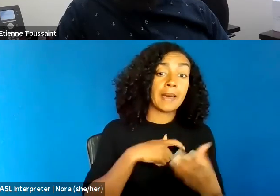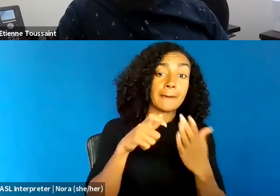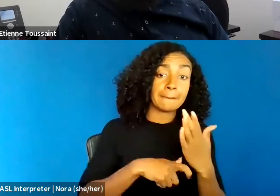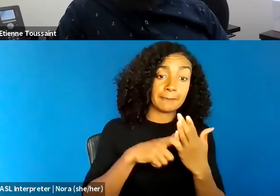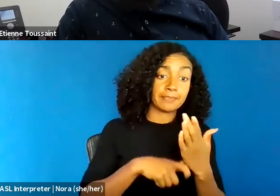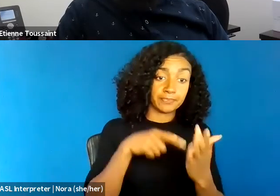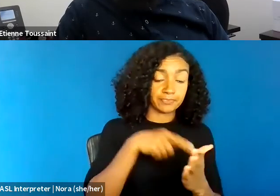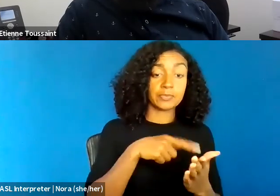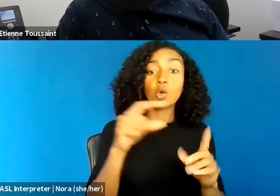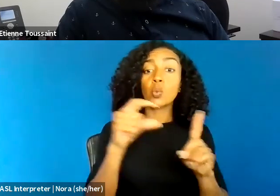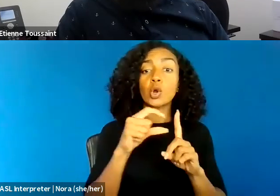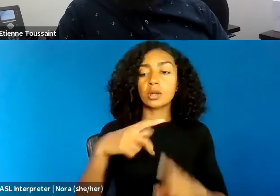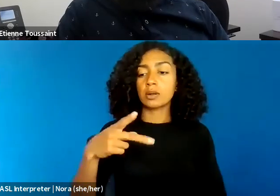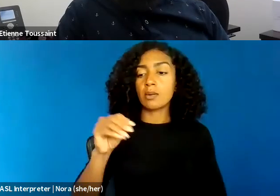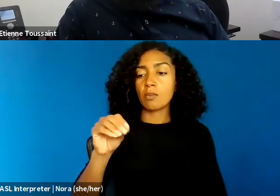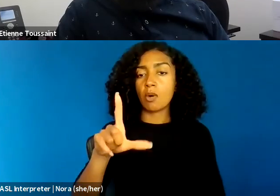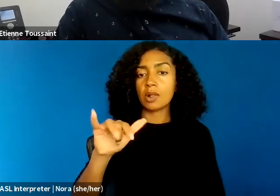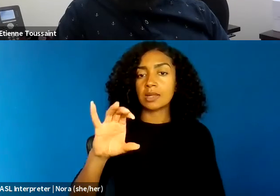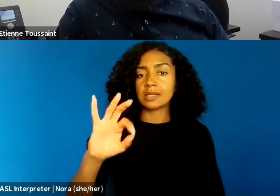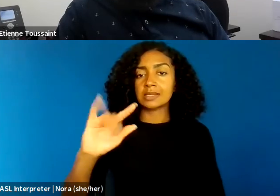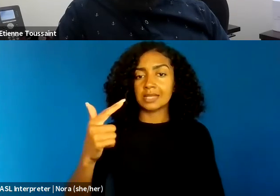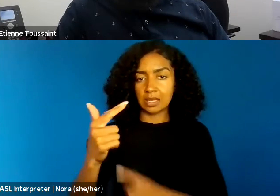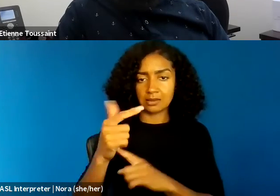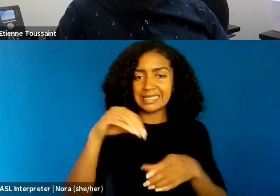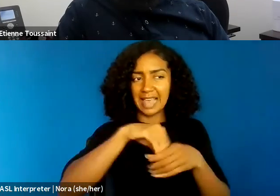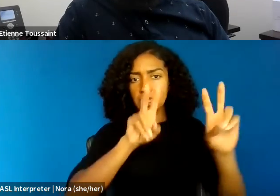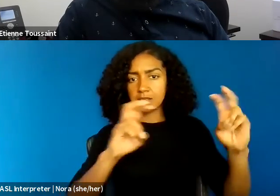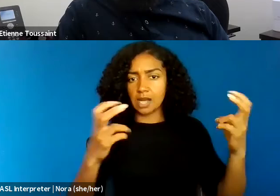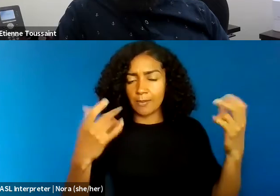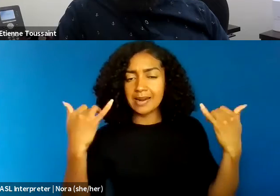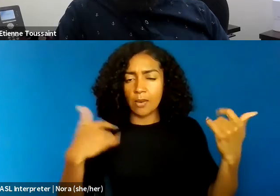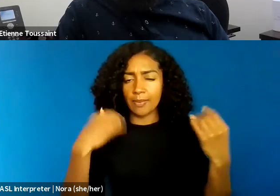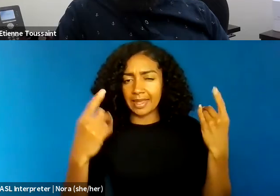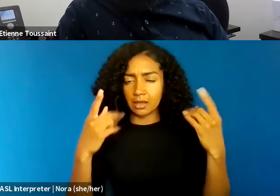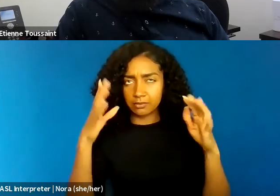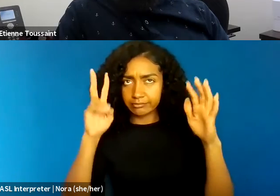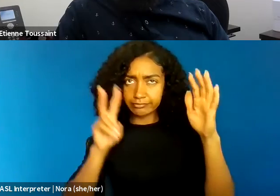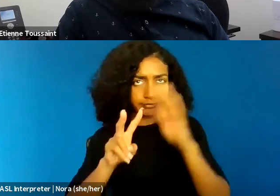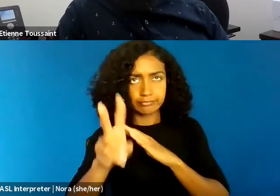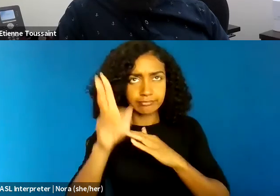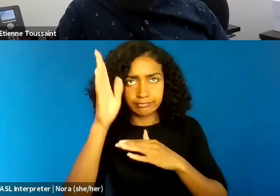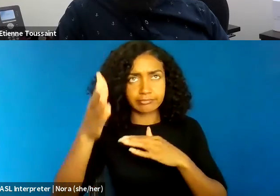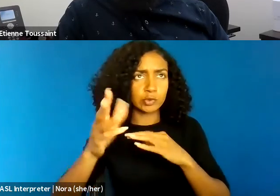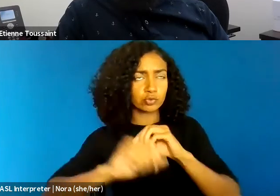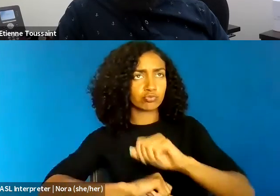And now I'm wondering, well, if we imagine a future where Black and Brown people really do have control,